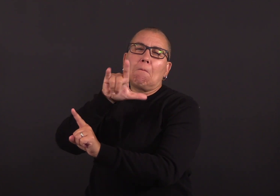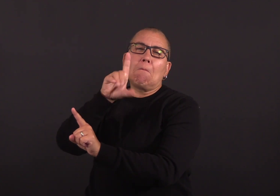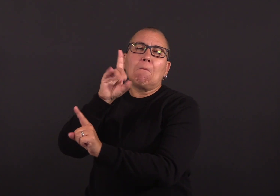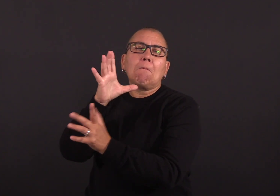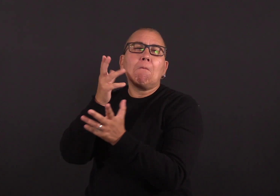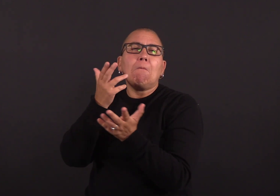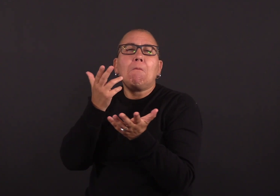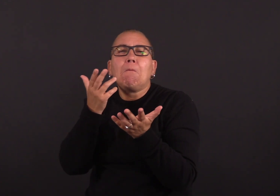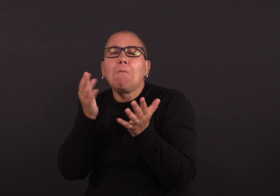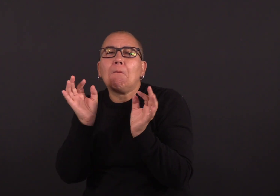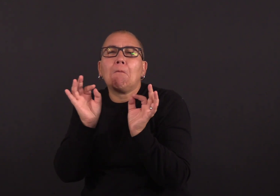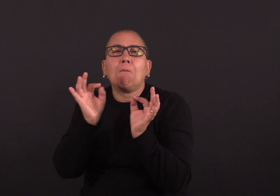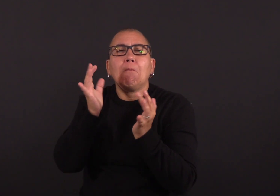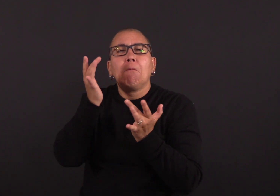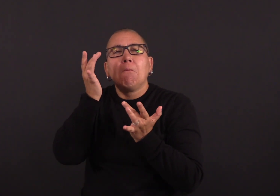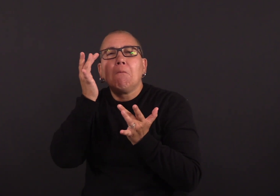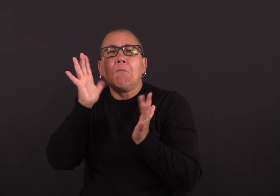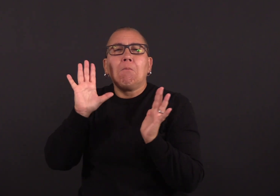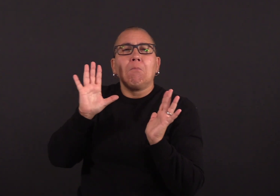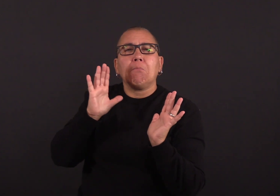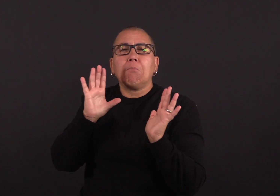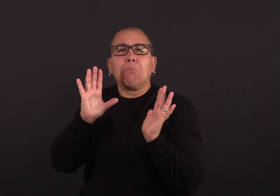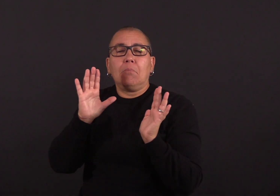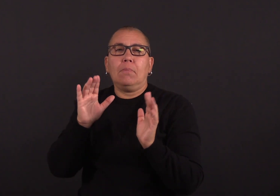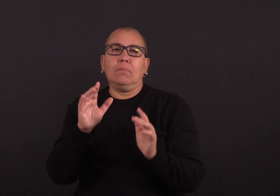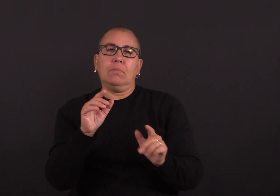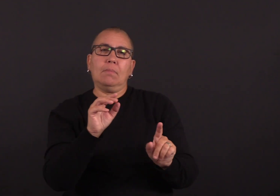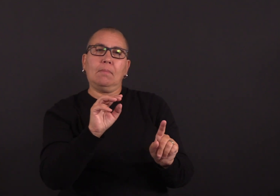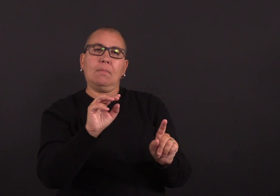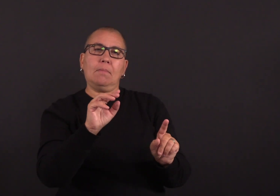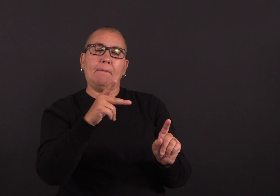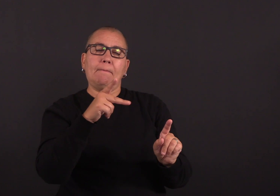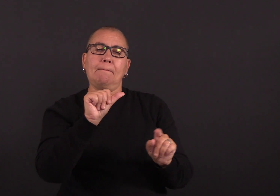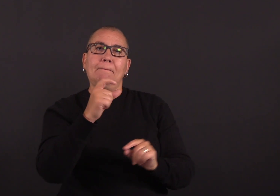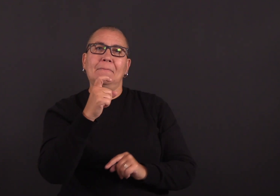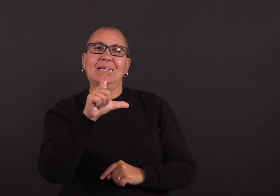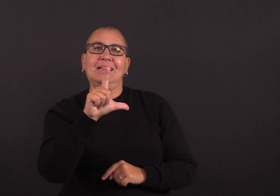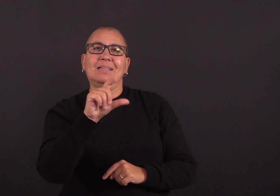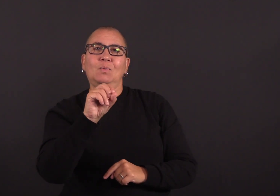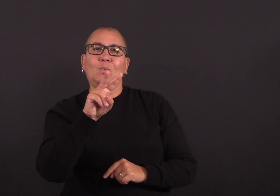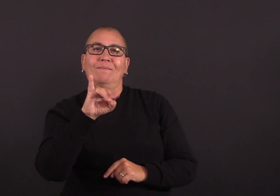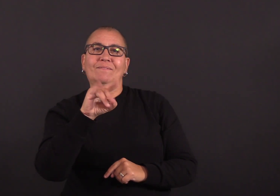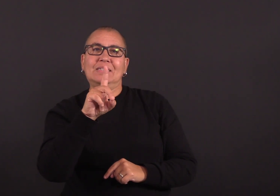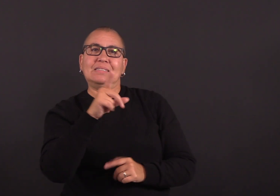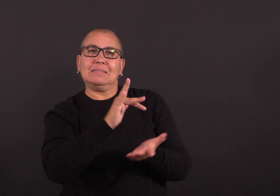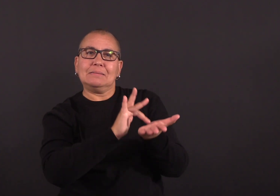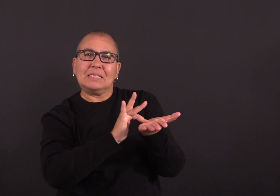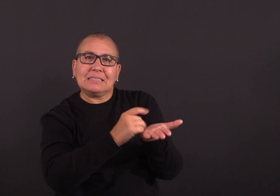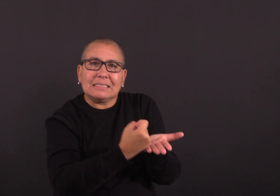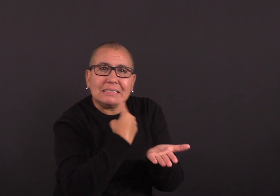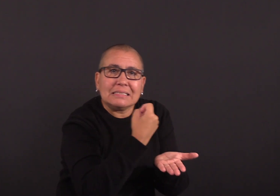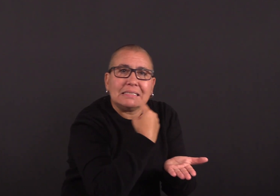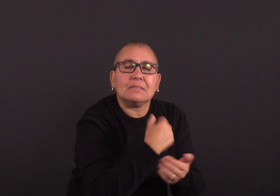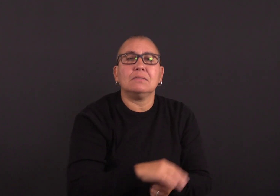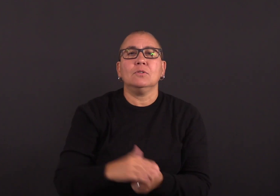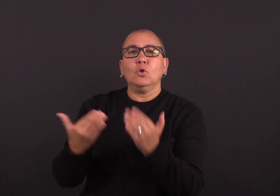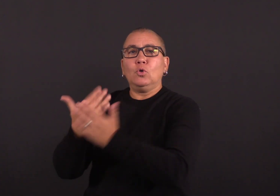important, especially if you are at higher risk for severe disease because you are 50 and older,